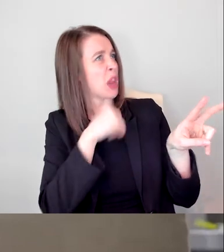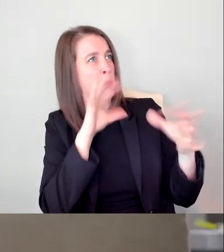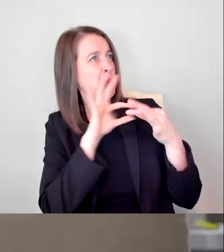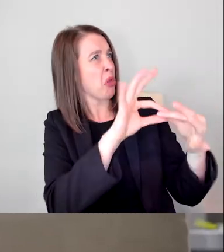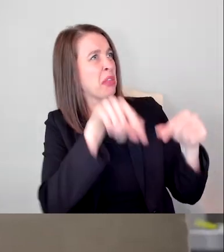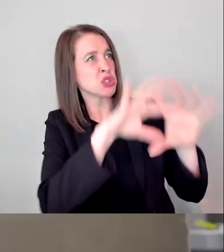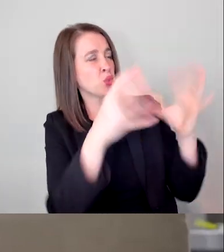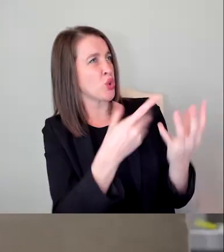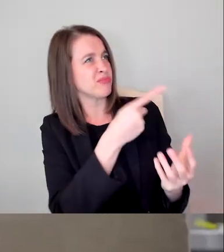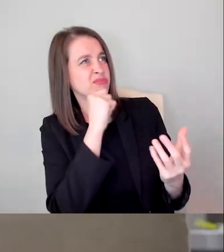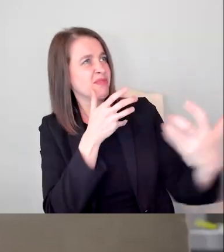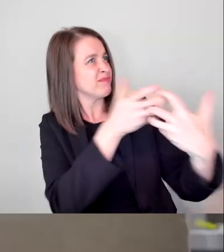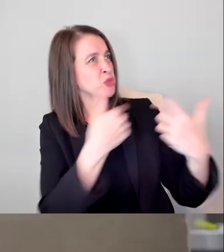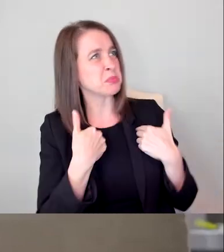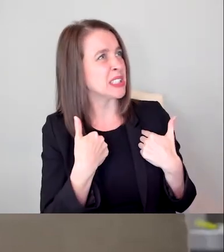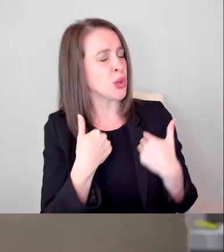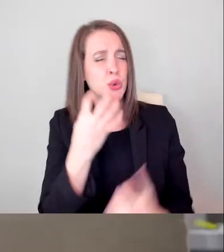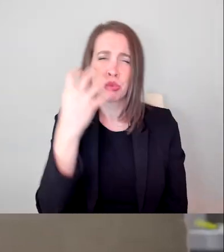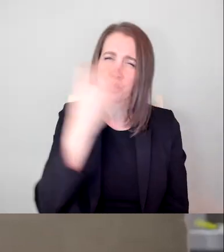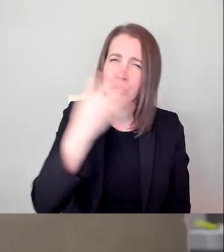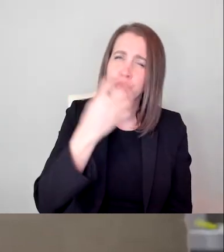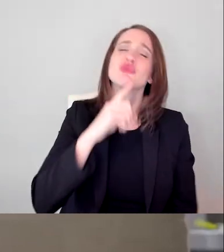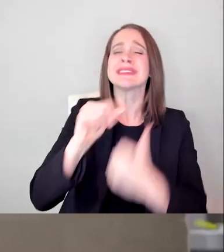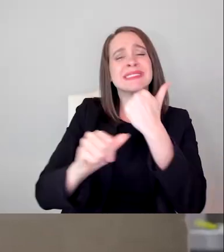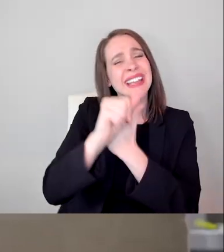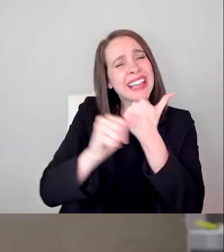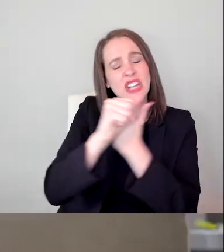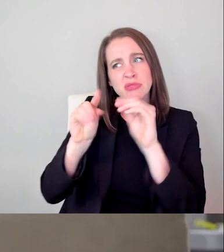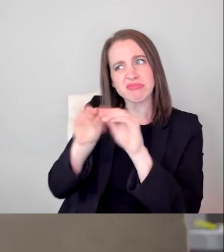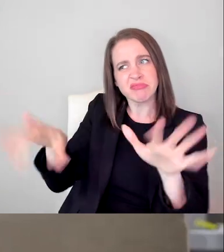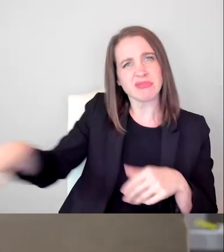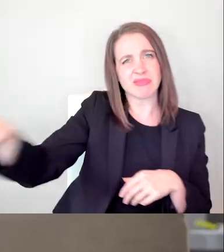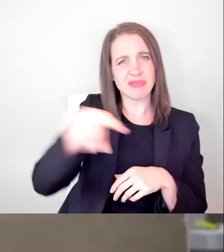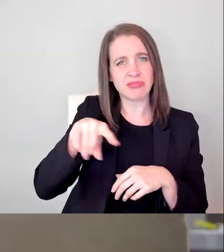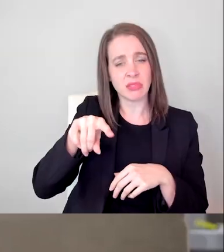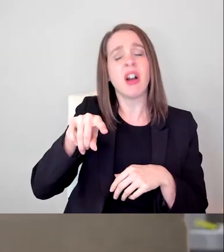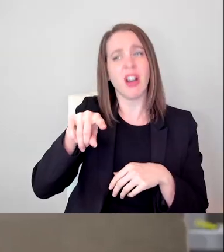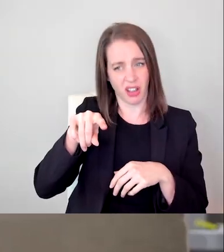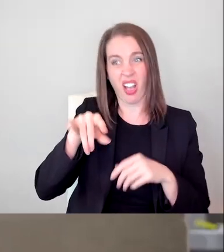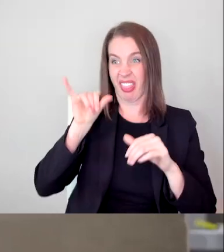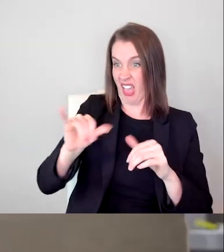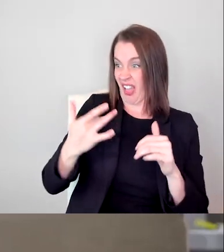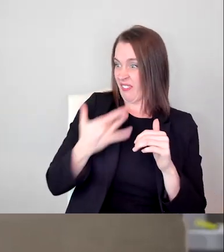It is a very, very dangerous message. It adds to the stigma against visible disabilities